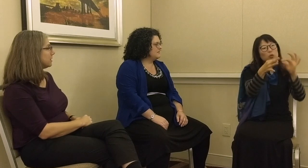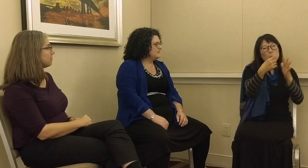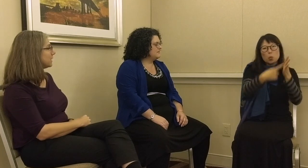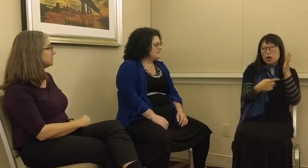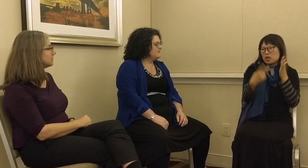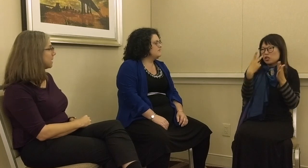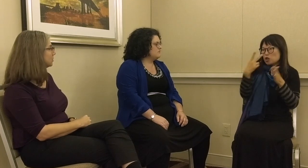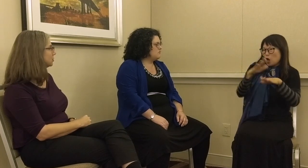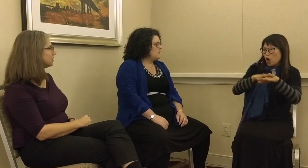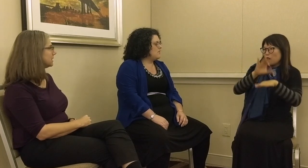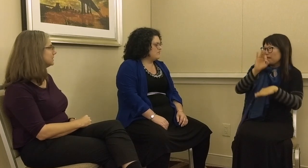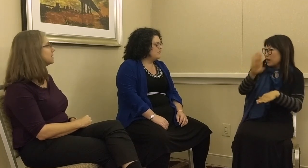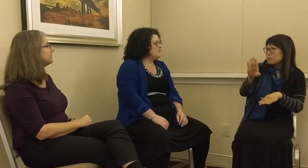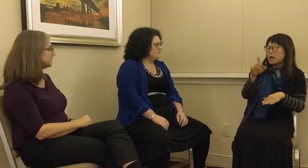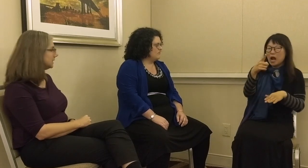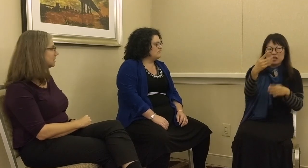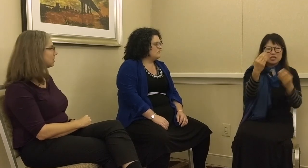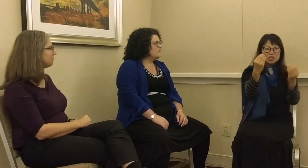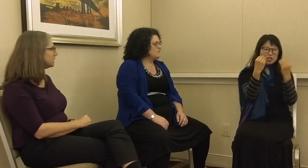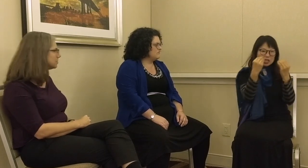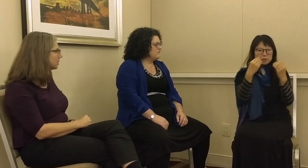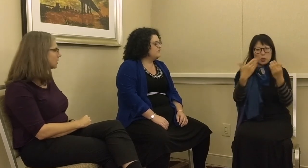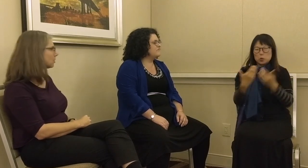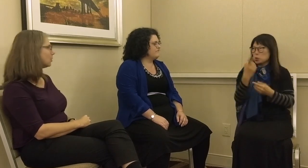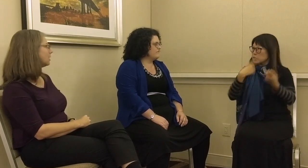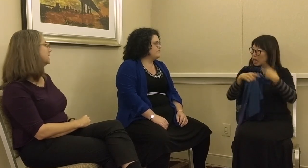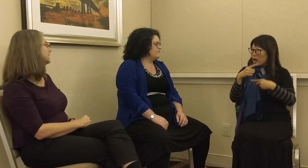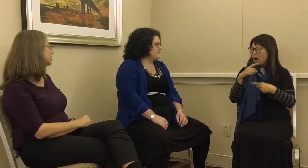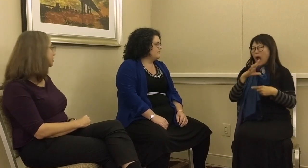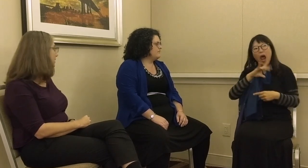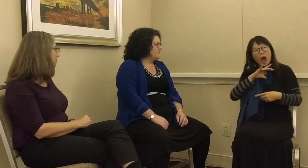talking with deaf friends about certain things that they’ve seen on Facebook, or teaching